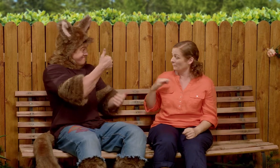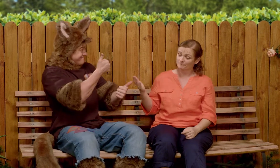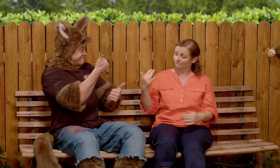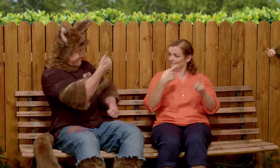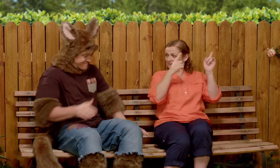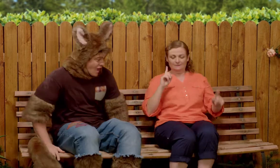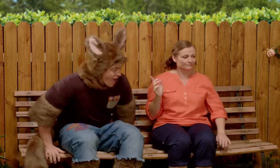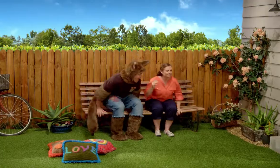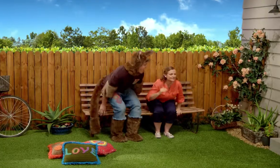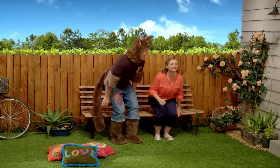Okay.